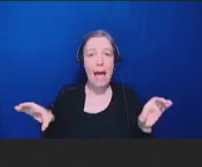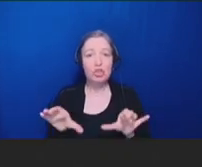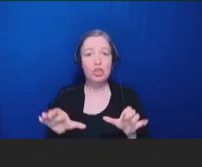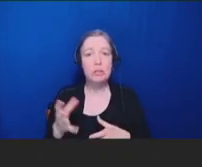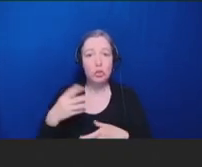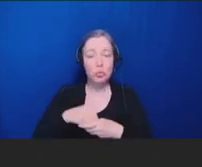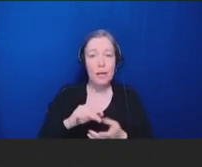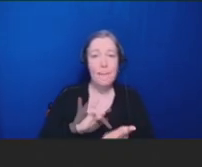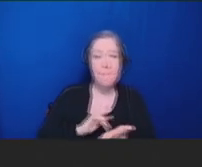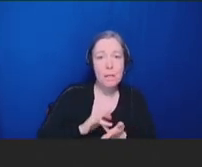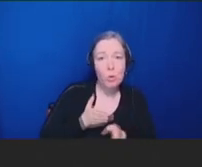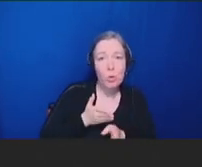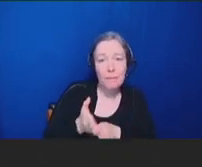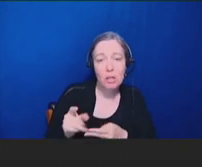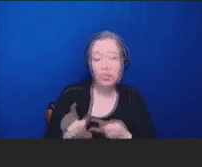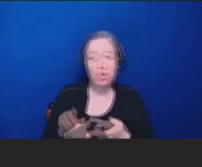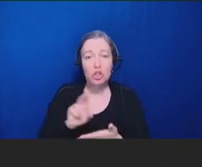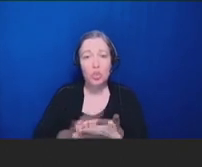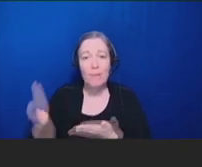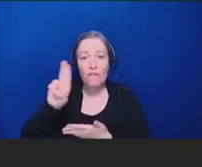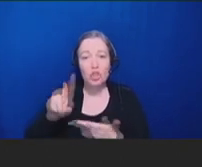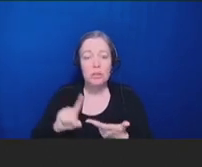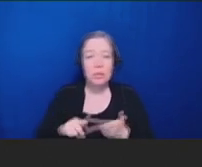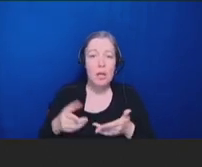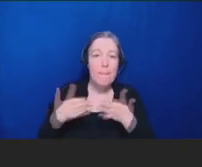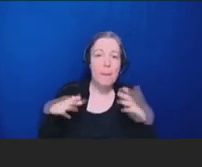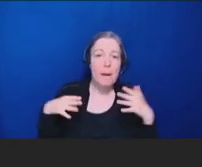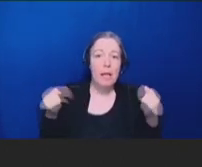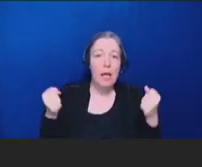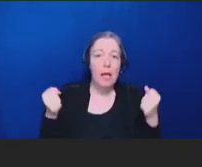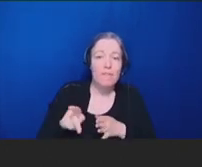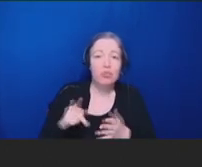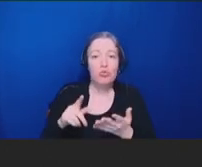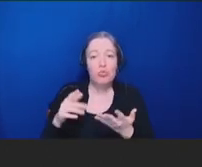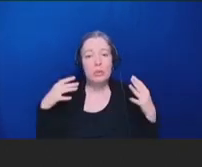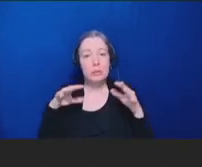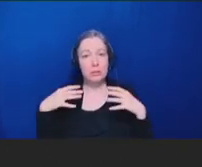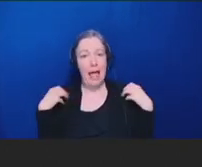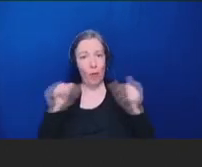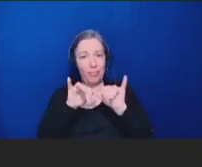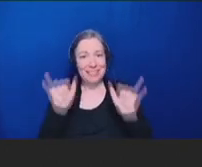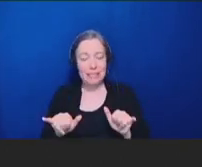profession, universities, public health professionals, health systems, and industries.